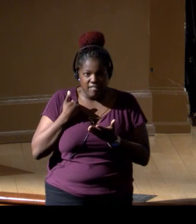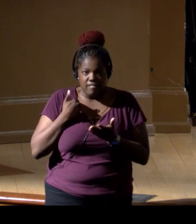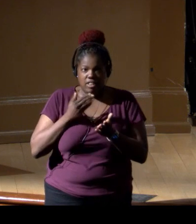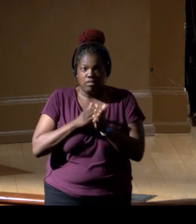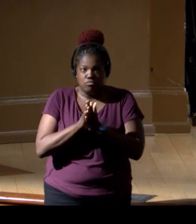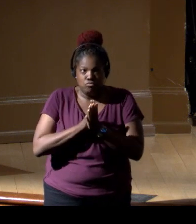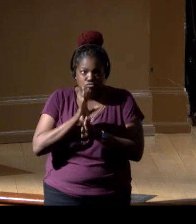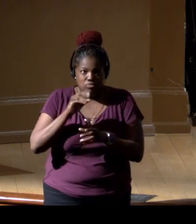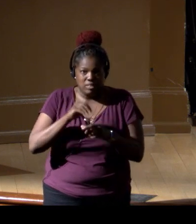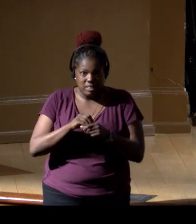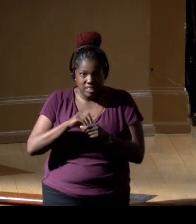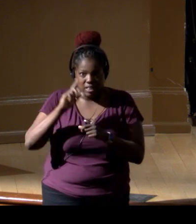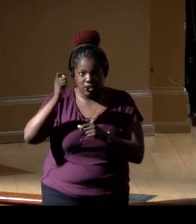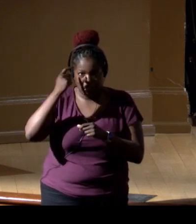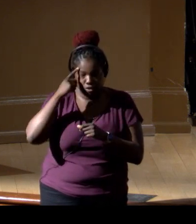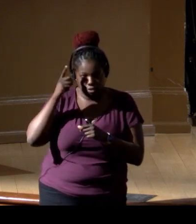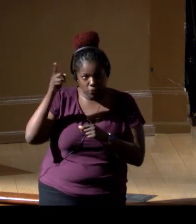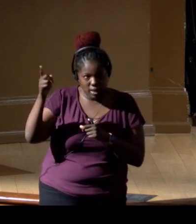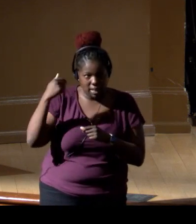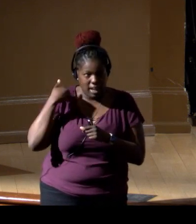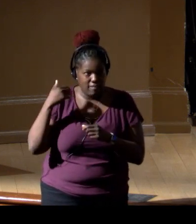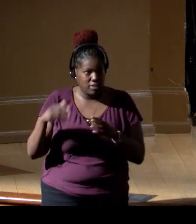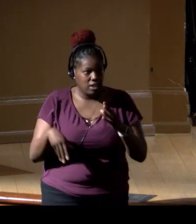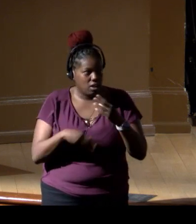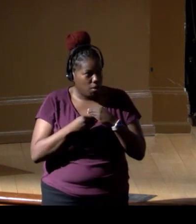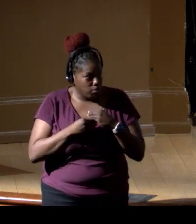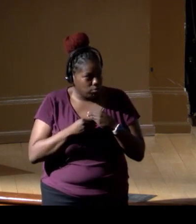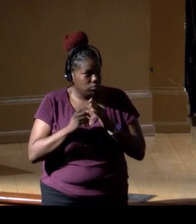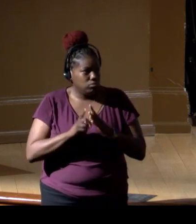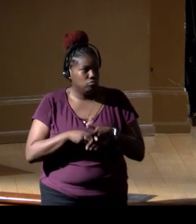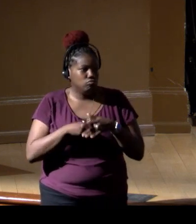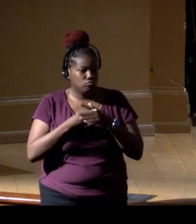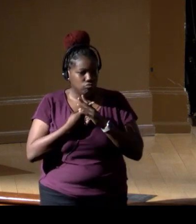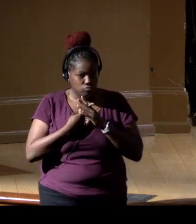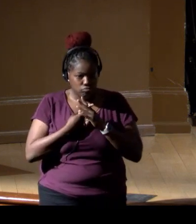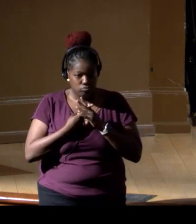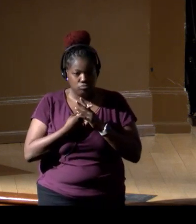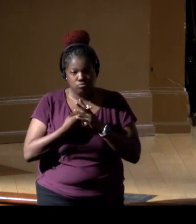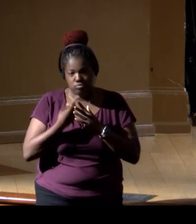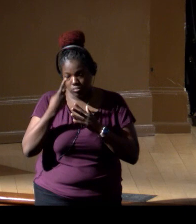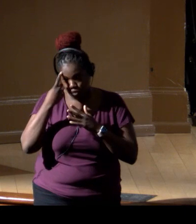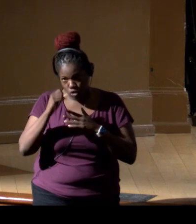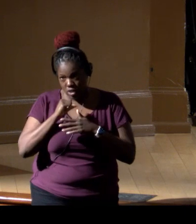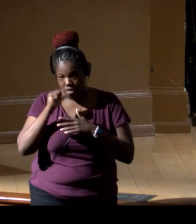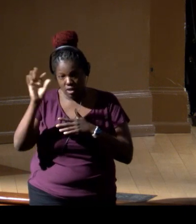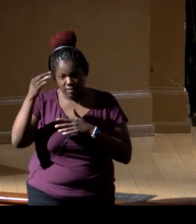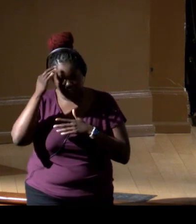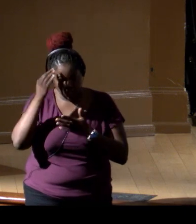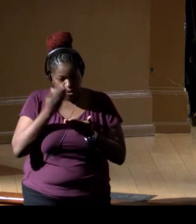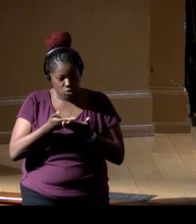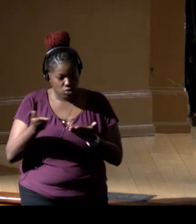and then have that complementary initiative on the non-federal side as well